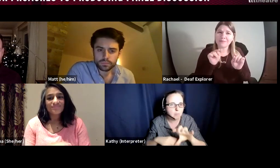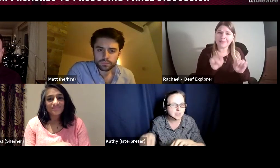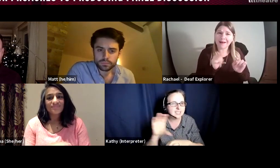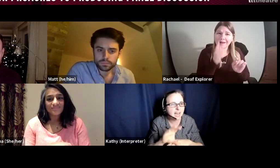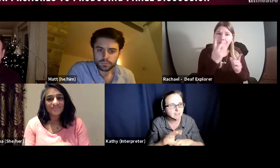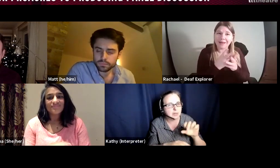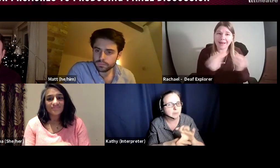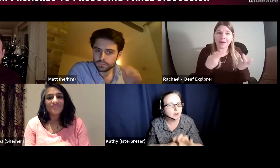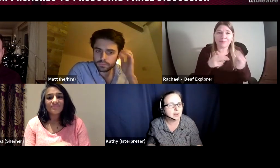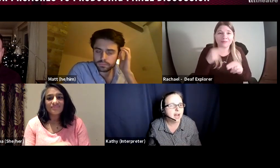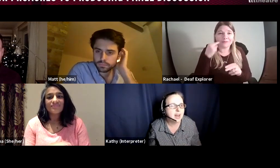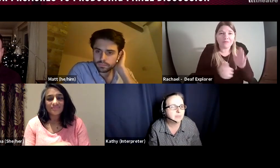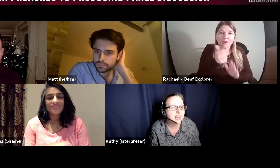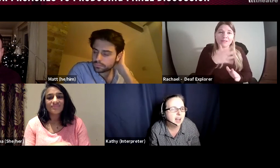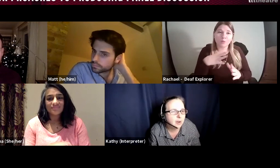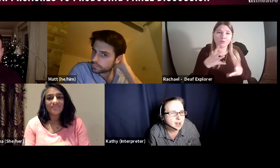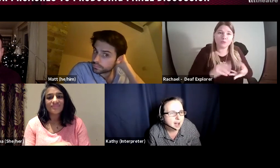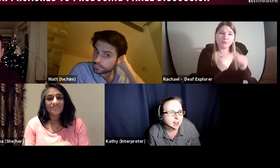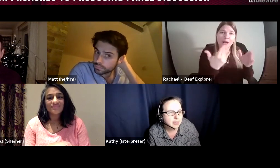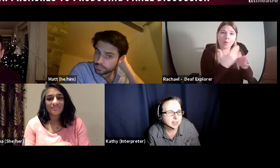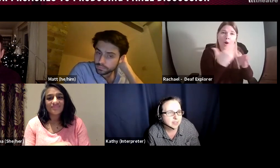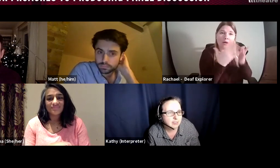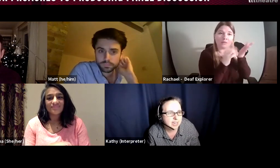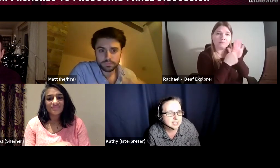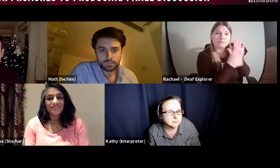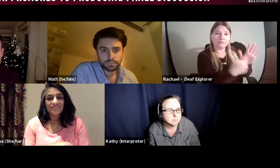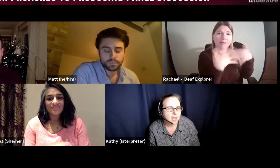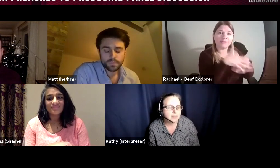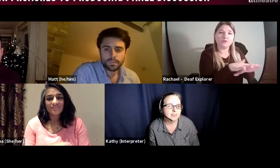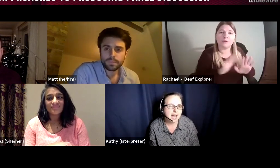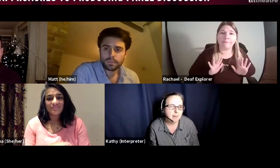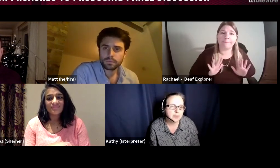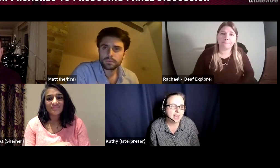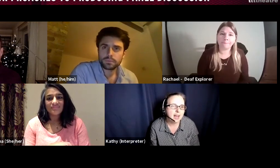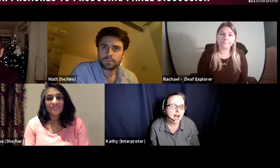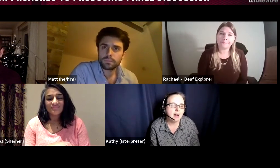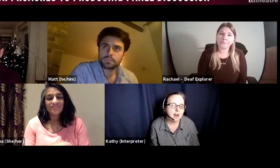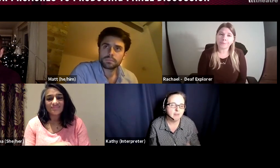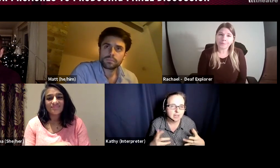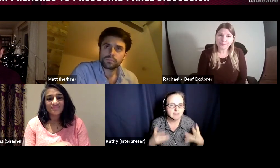that scaffolding block and up they go, and I think there is a bit of a gap there, and I really feel